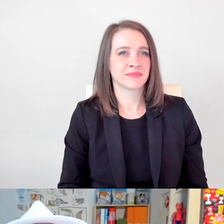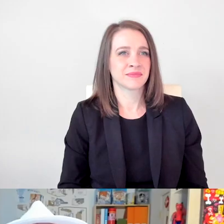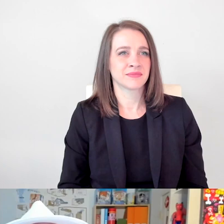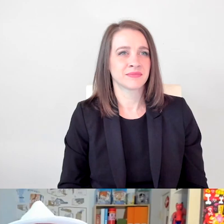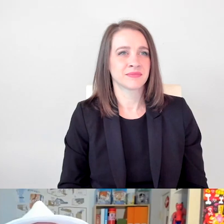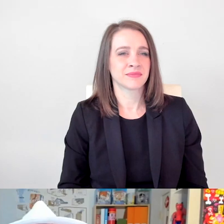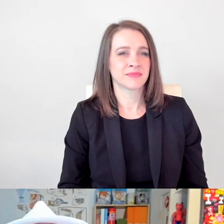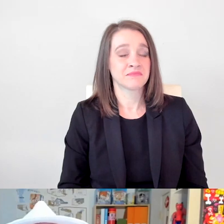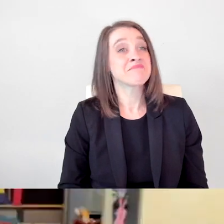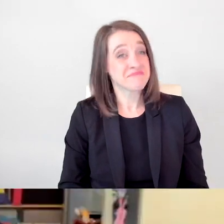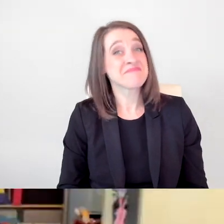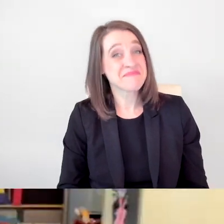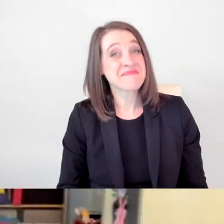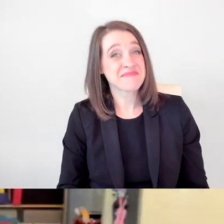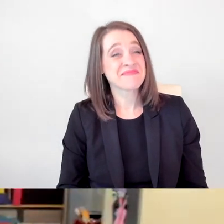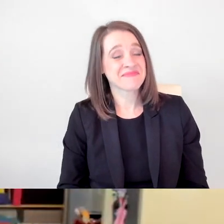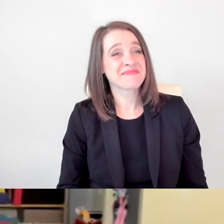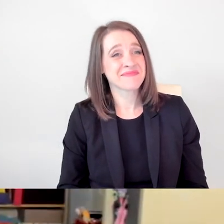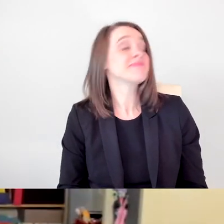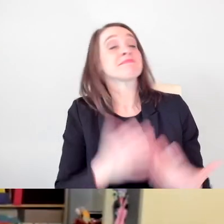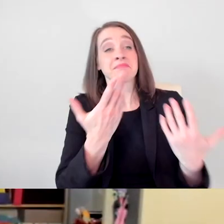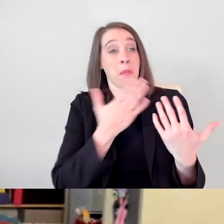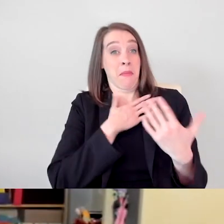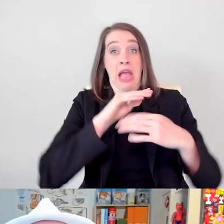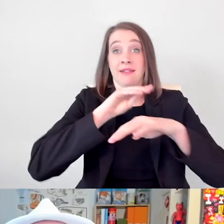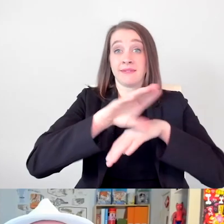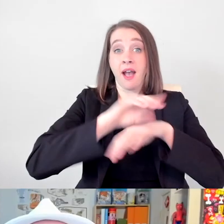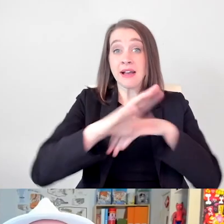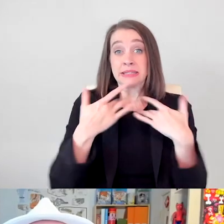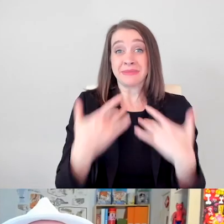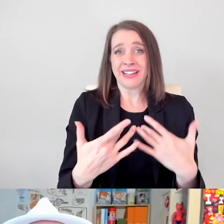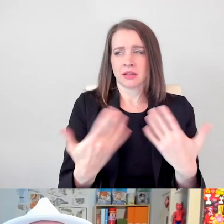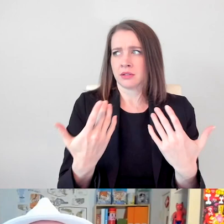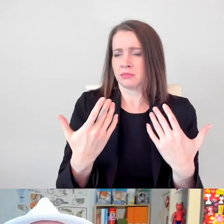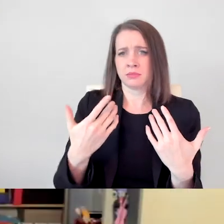Wow. The advice I love to give is no one's born a director.